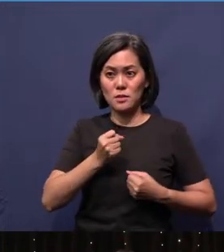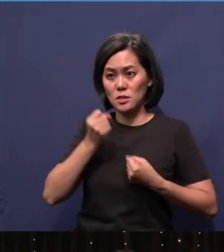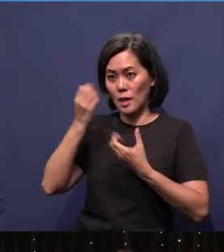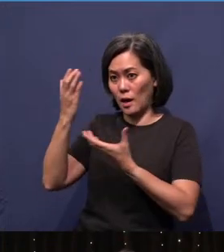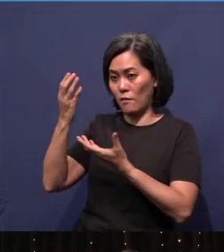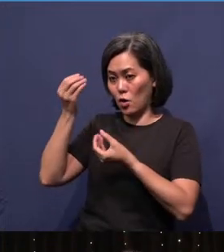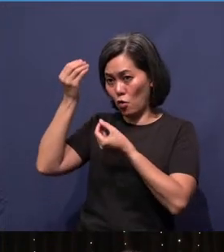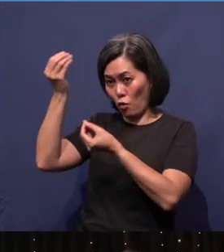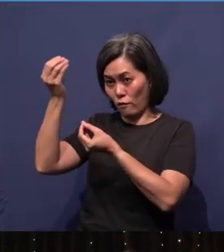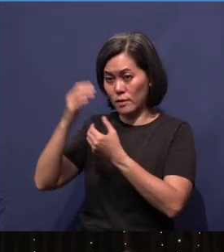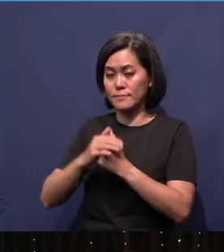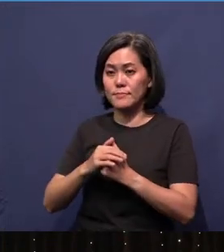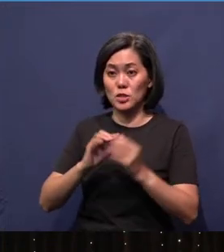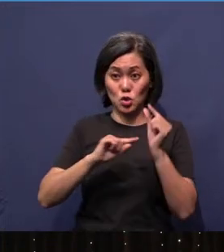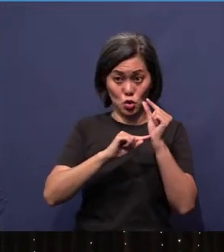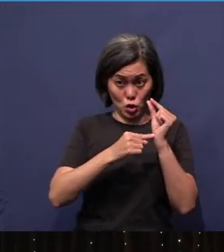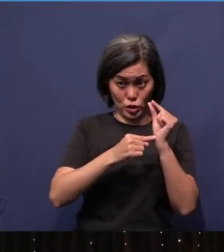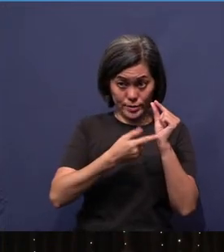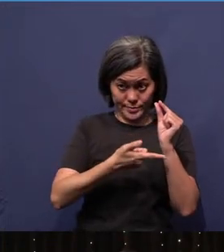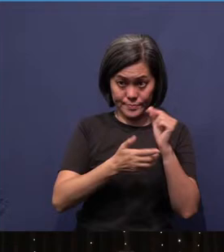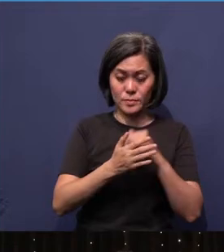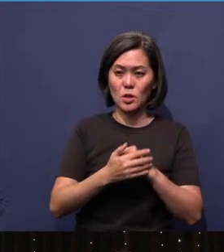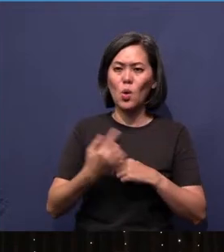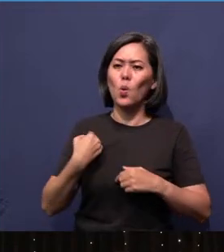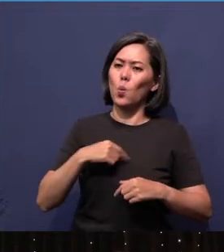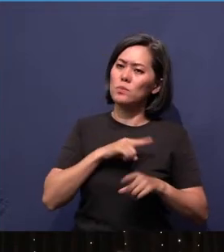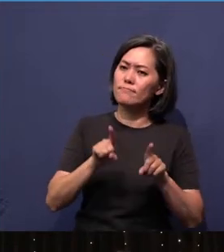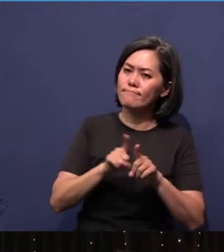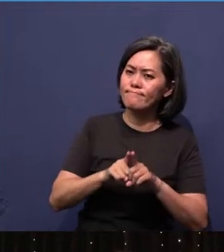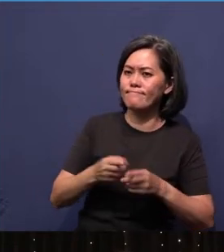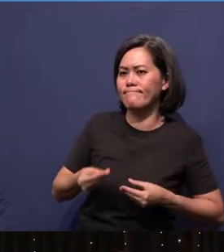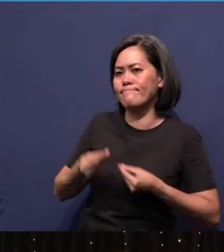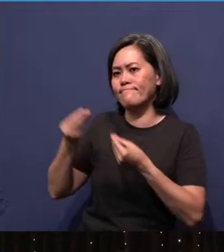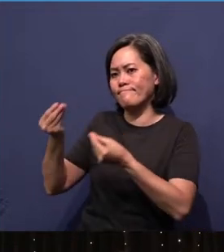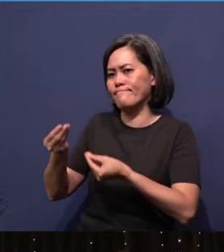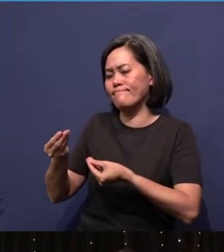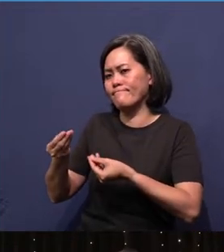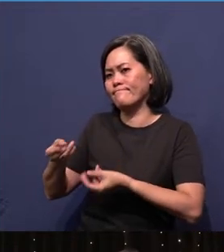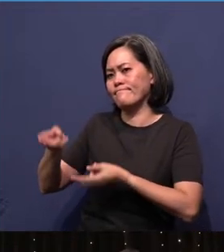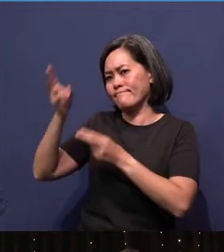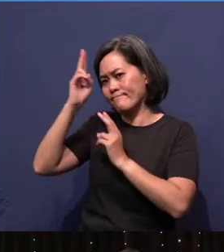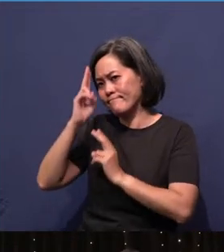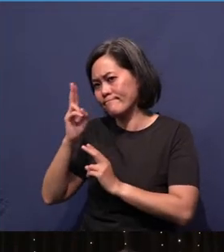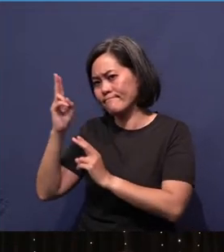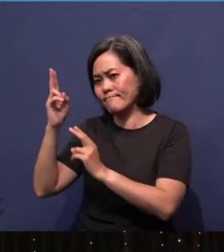give to our Lord, may we offer to our God, may we honor God with our first fruits of our lives.